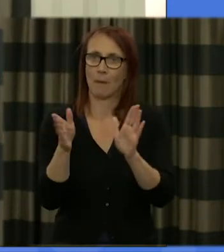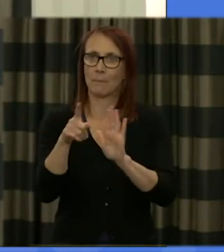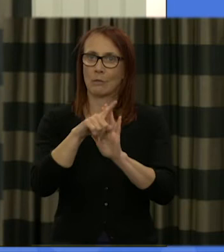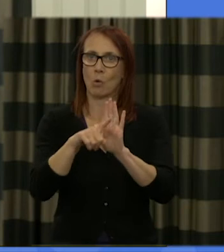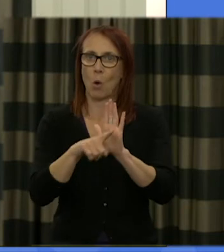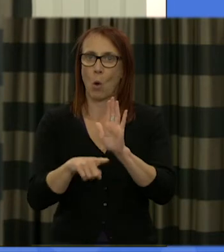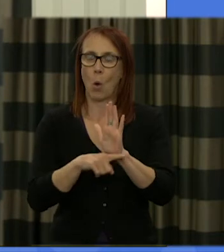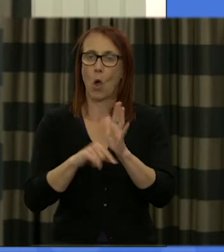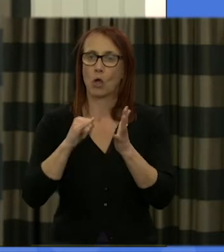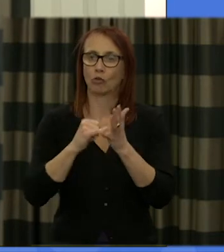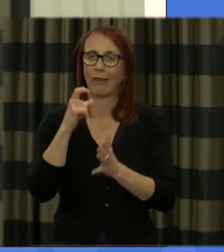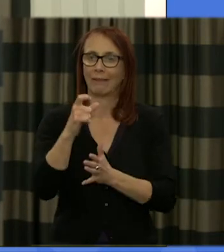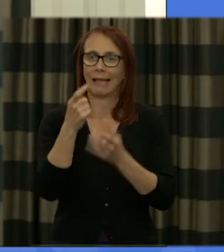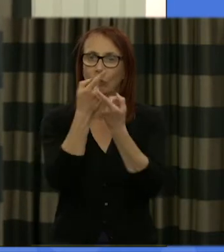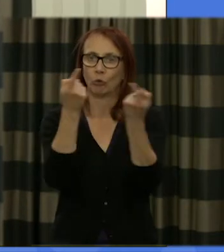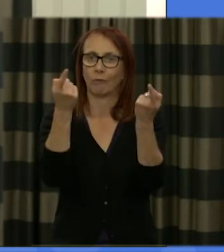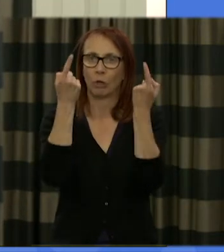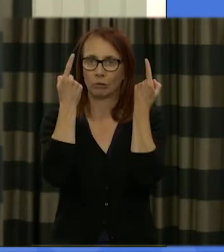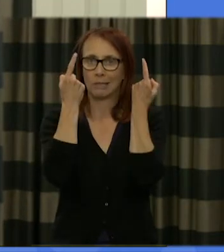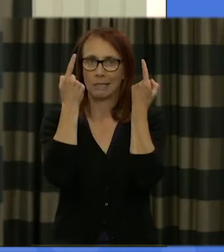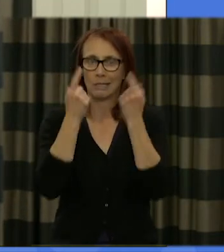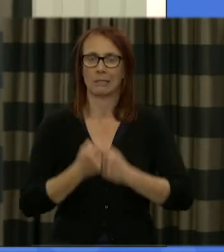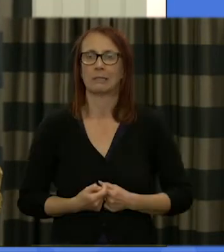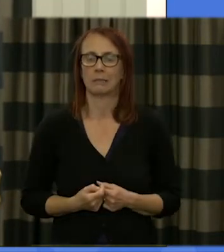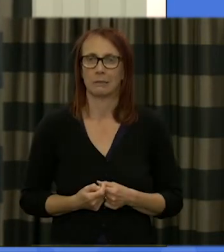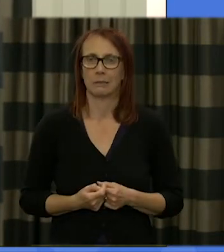law school at Strathclyde University for those of you who don't know what that